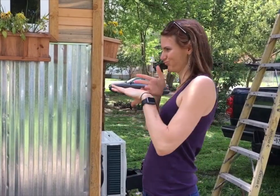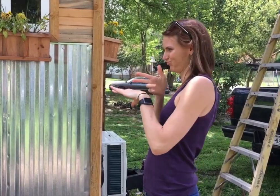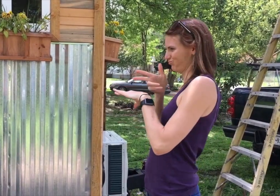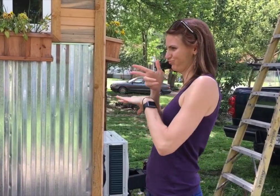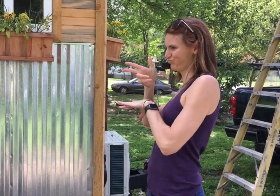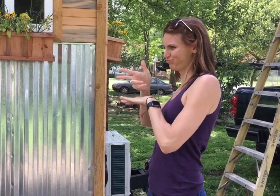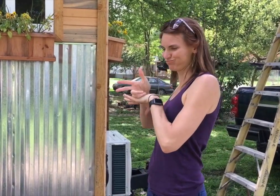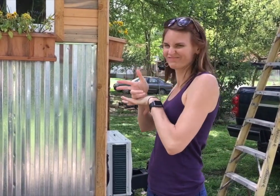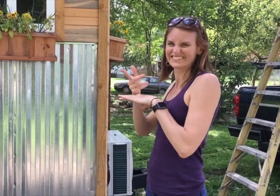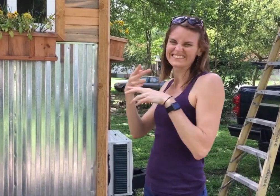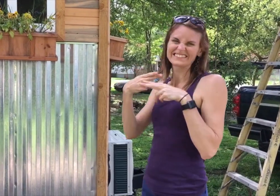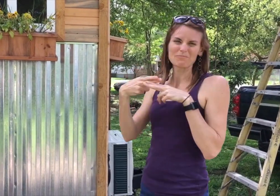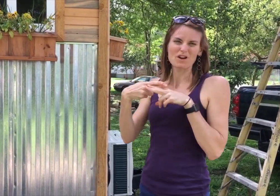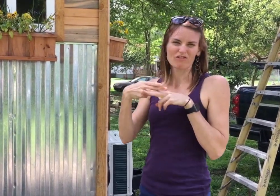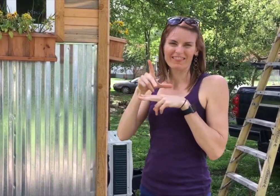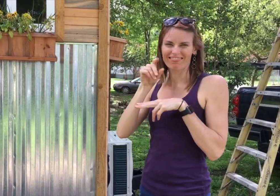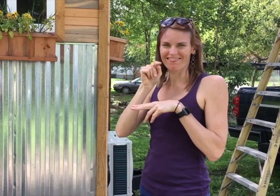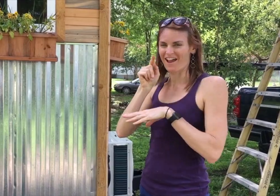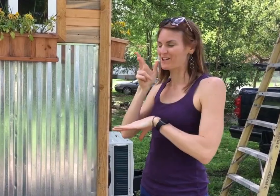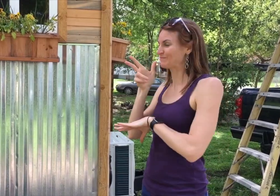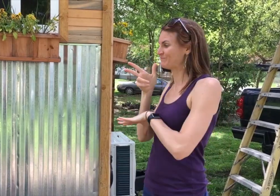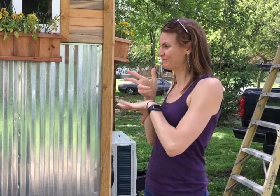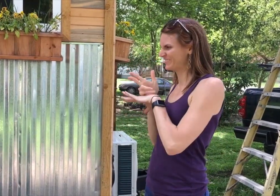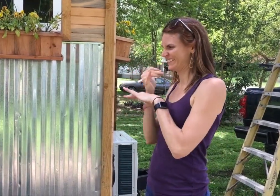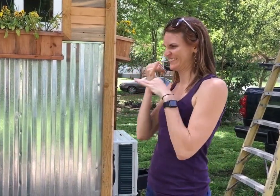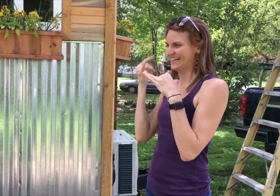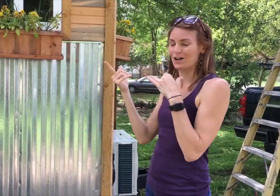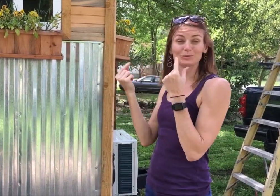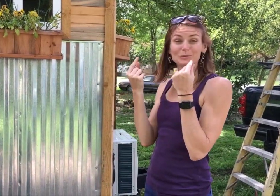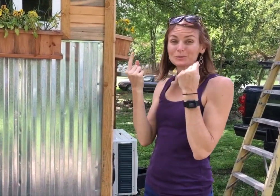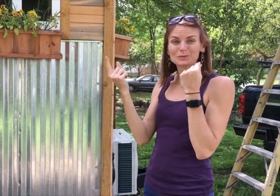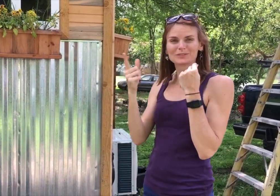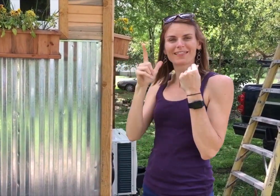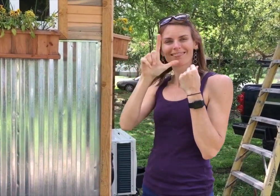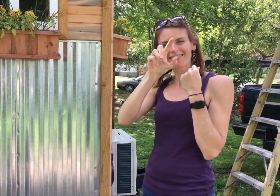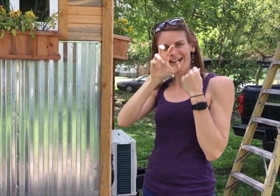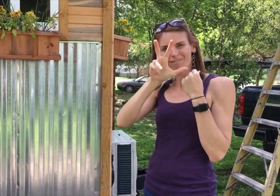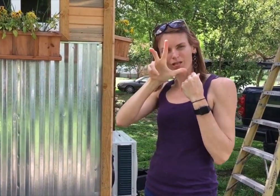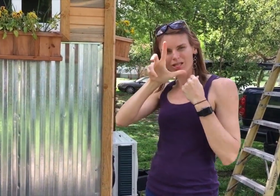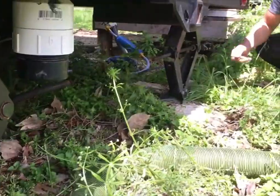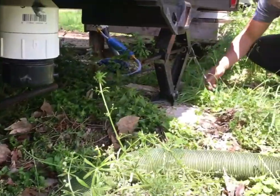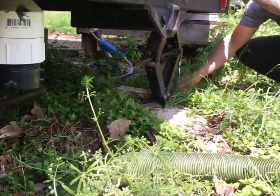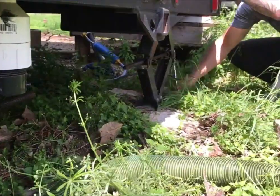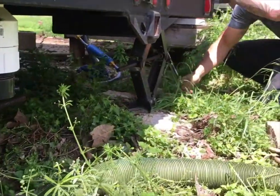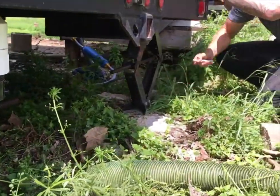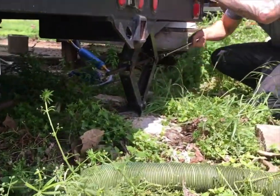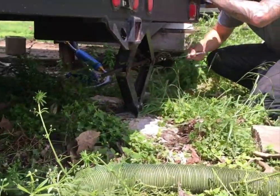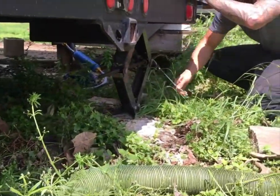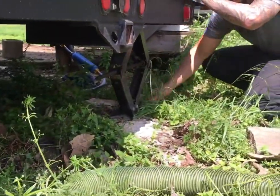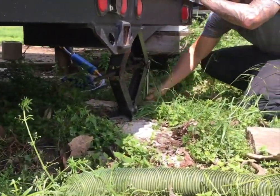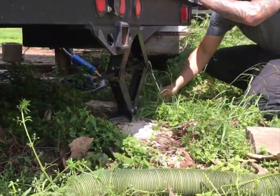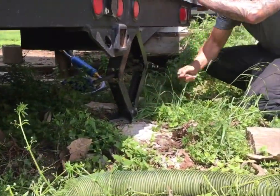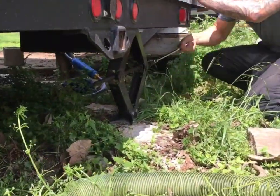*Summer narrating different scenes* "So, they just parked here temporarily now we're leveling...